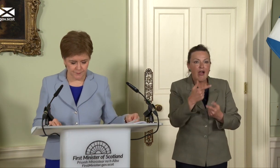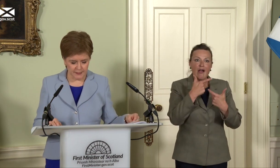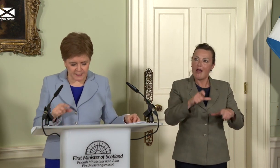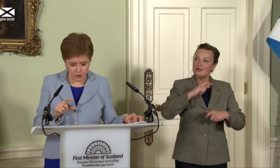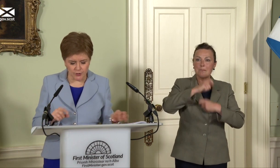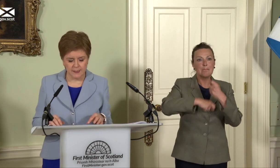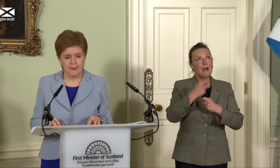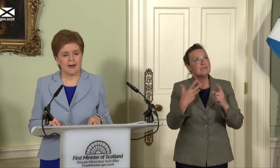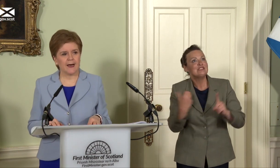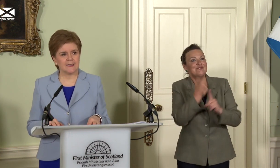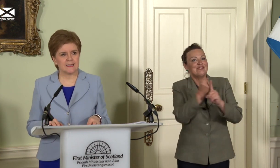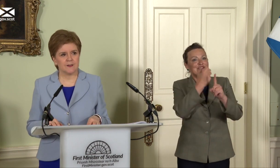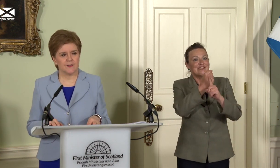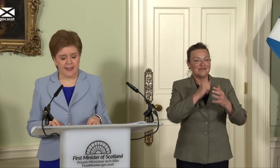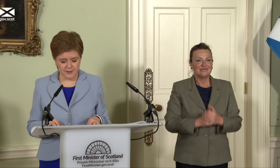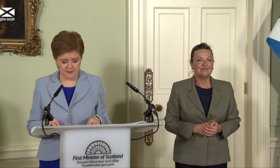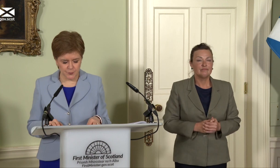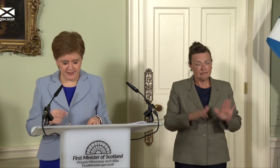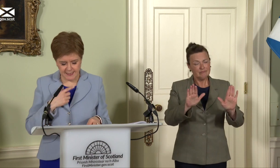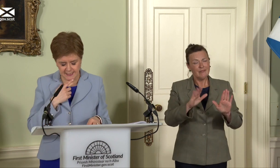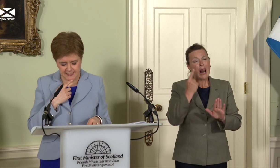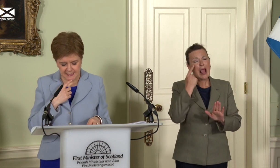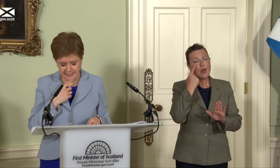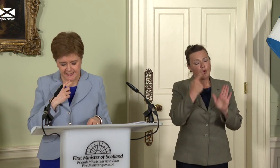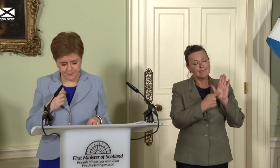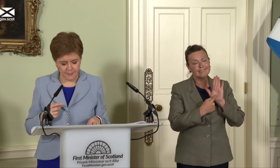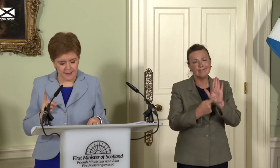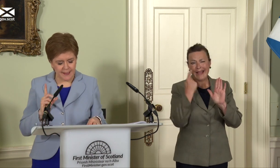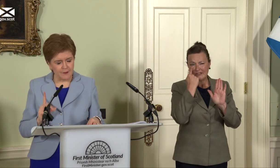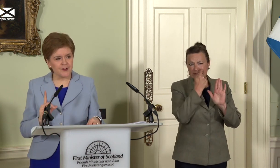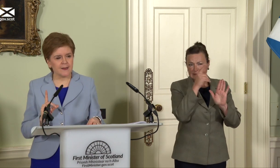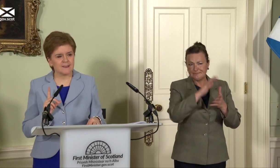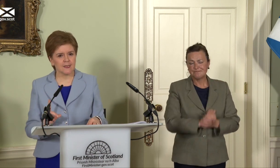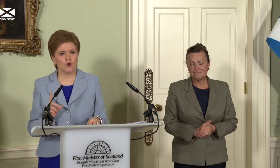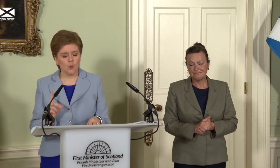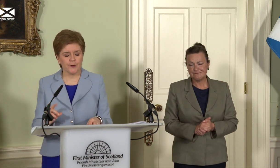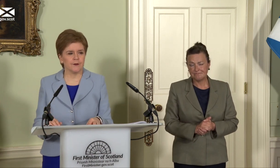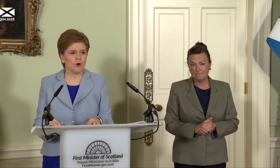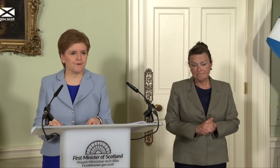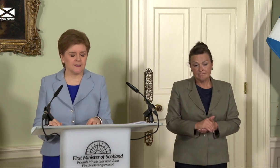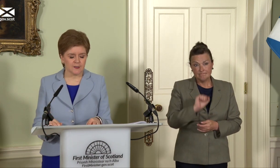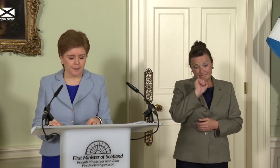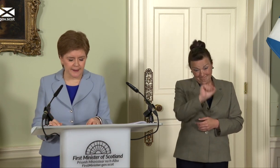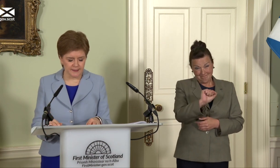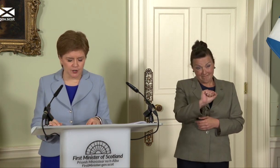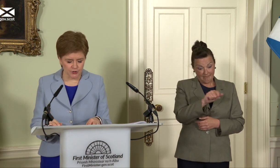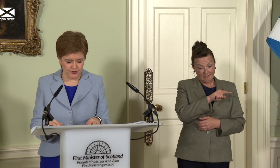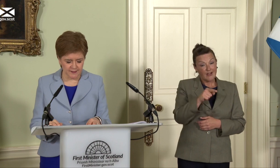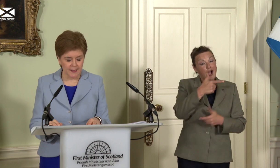Let’s look at the evidence presented today. Every single one of these comparator countries